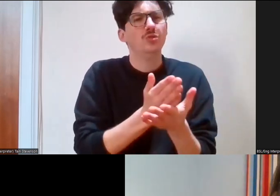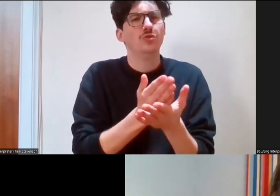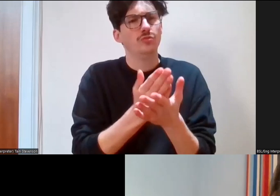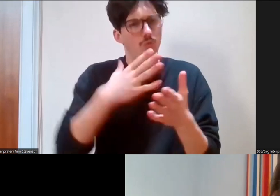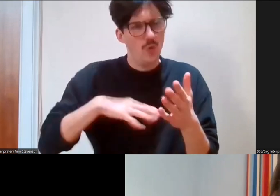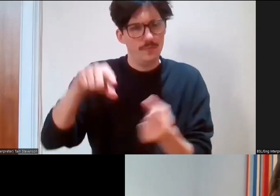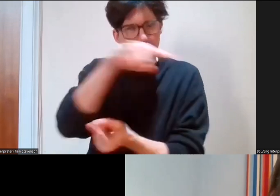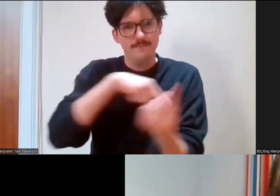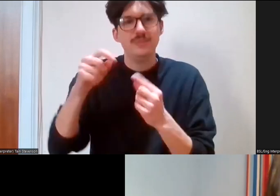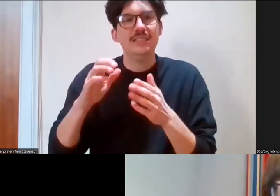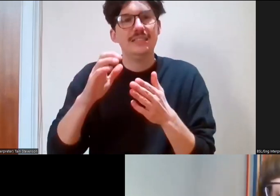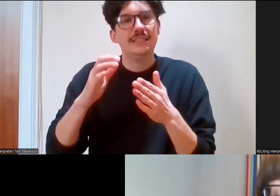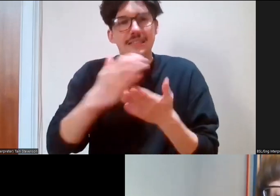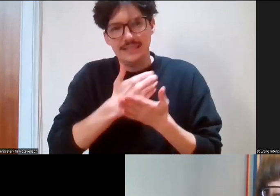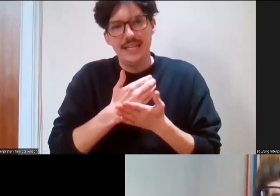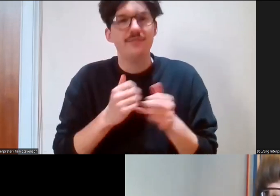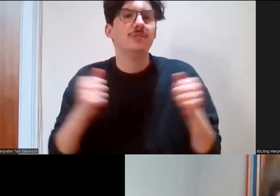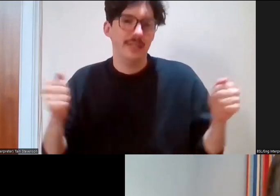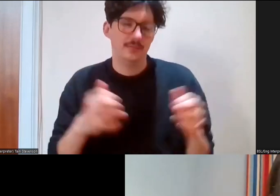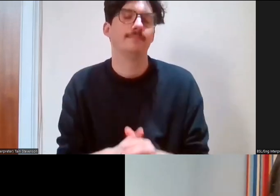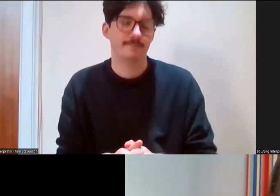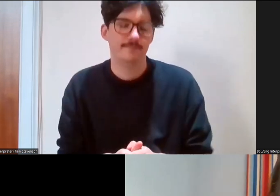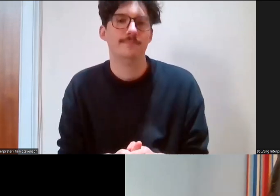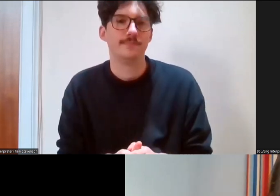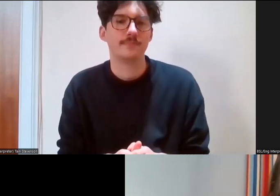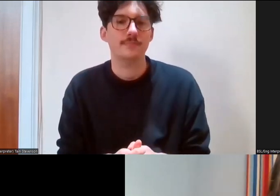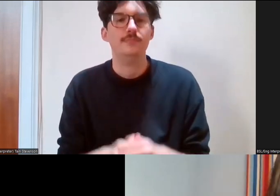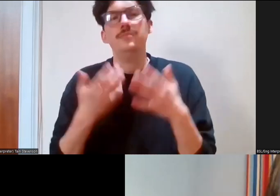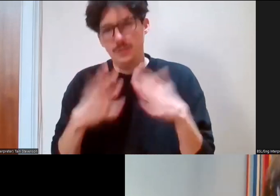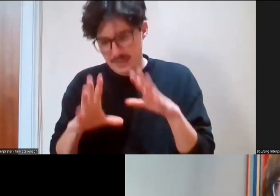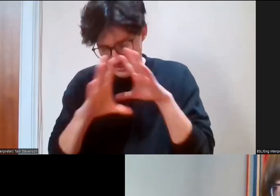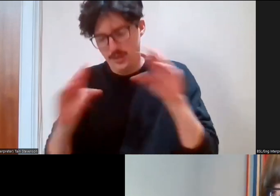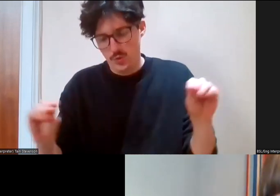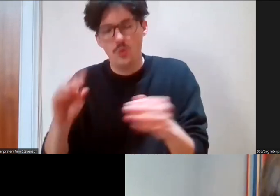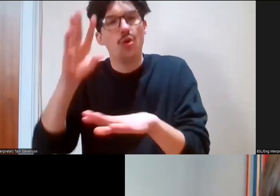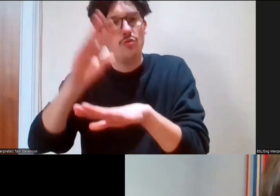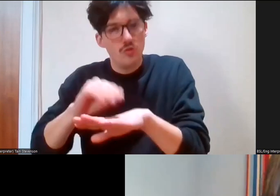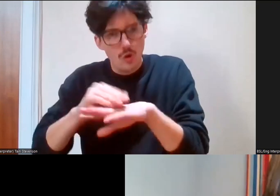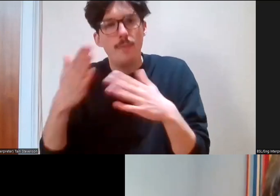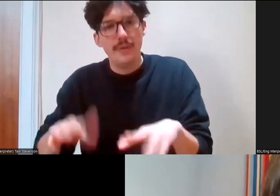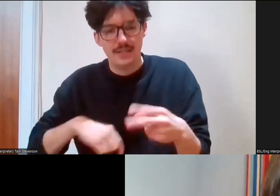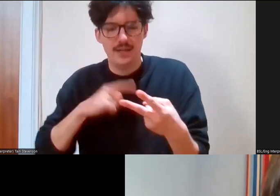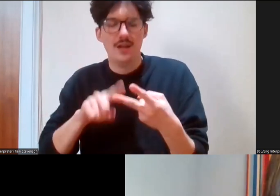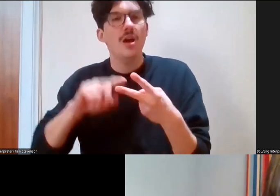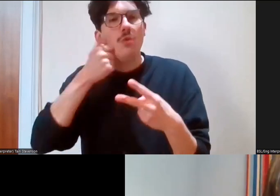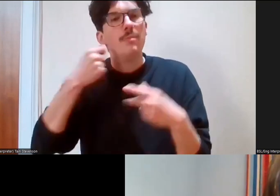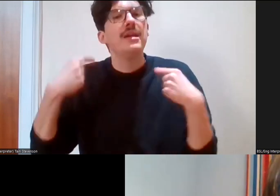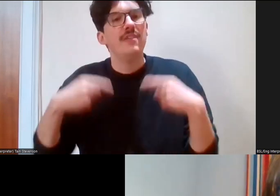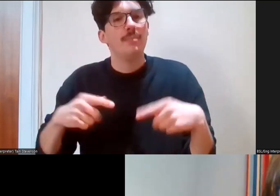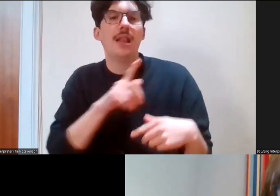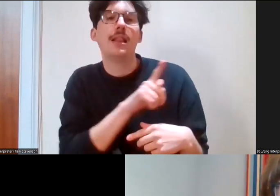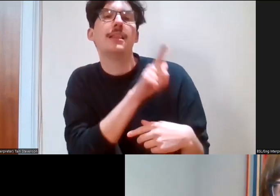I've already highlighted that the event is being recorded, and it will be available later on. Also,